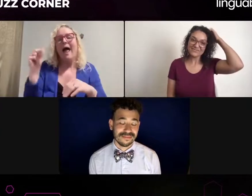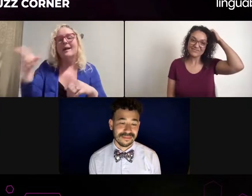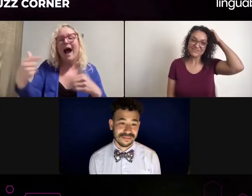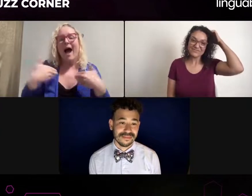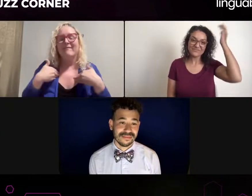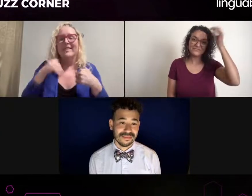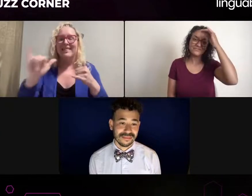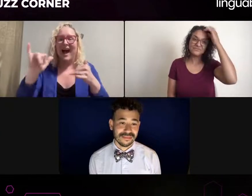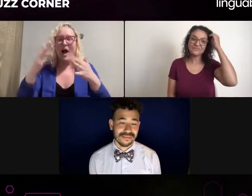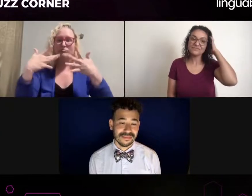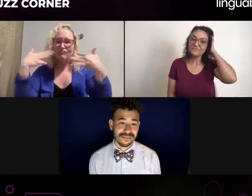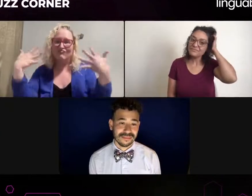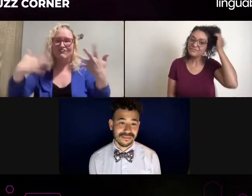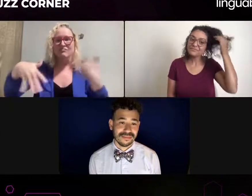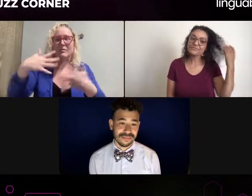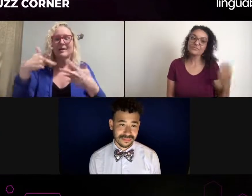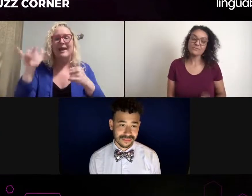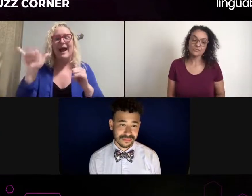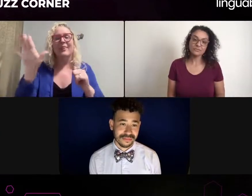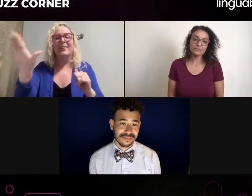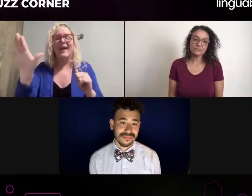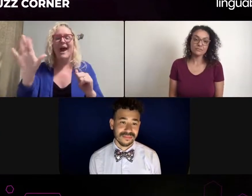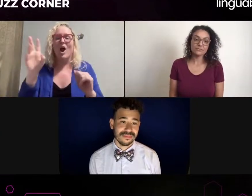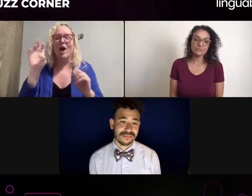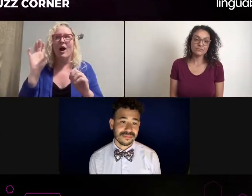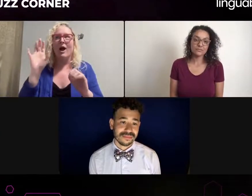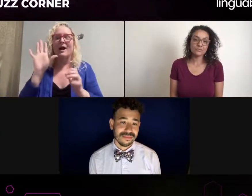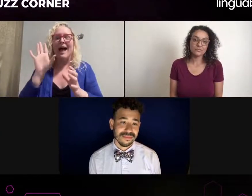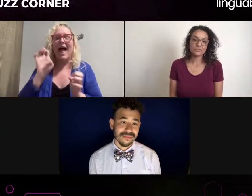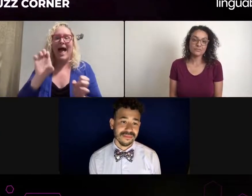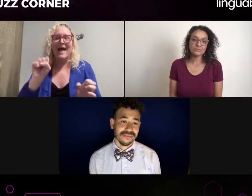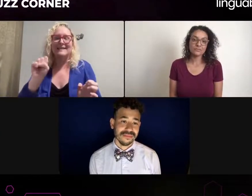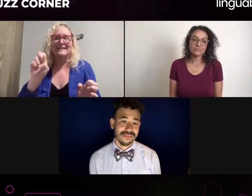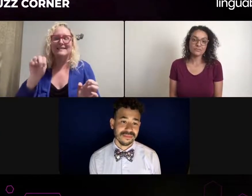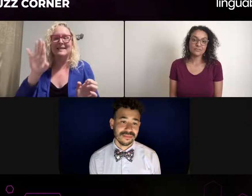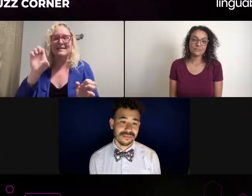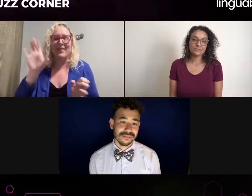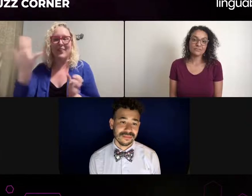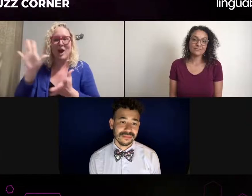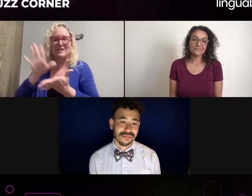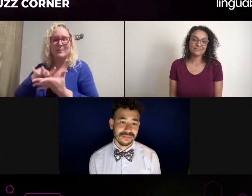Are we always going to have an interpreter ready that knows everything? No!